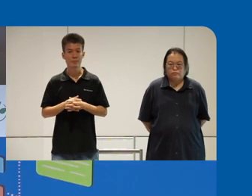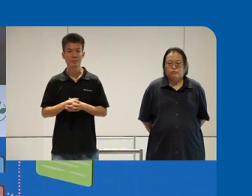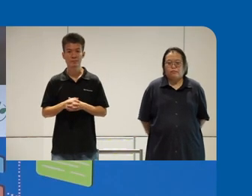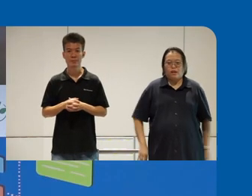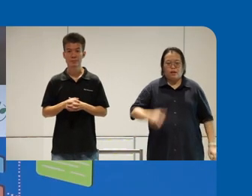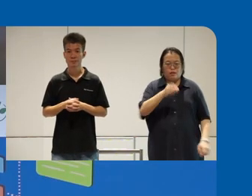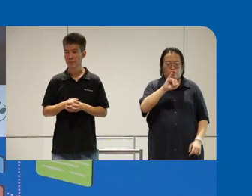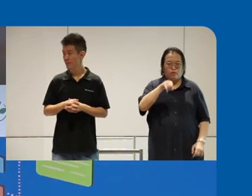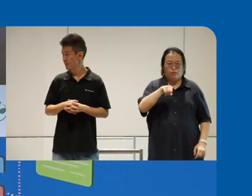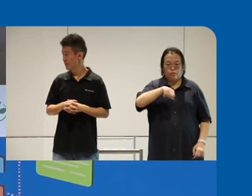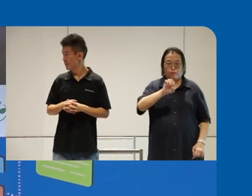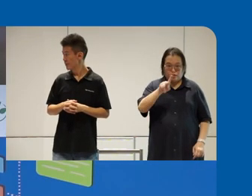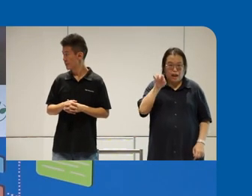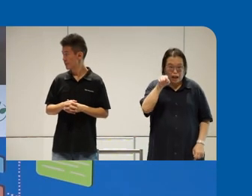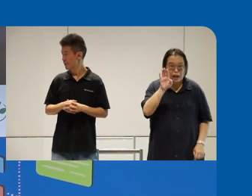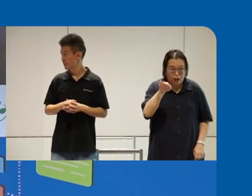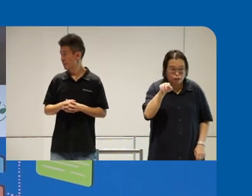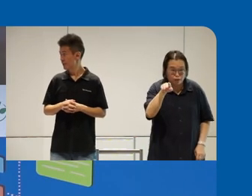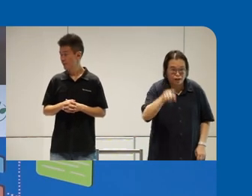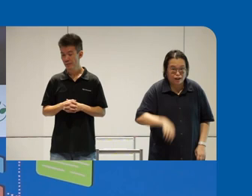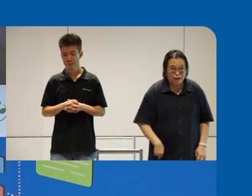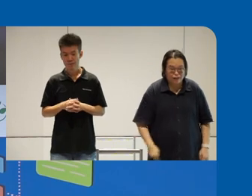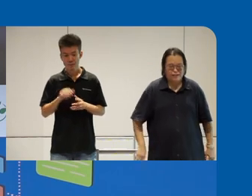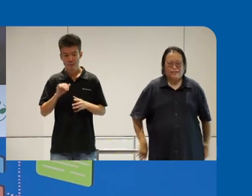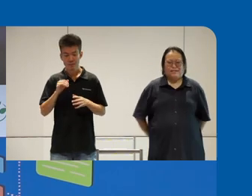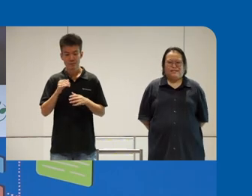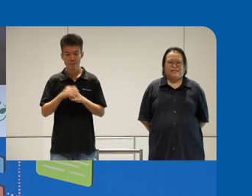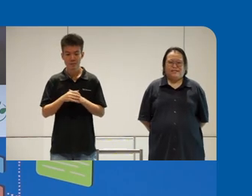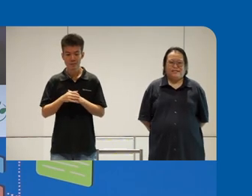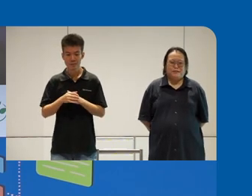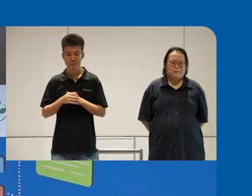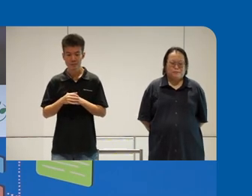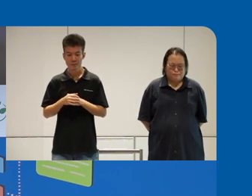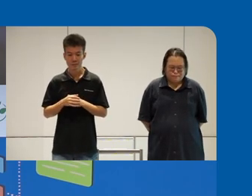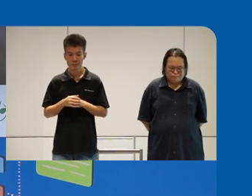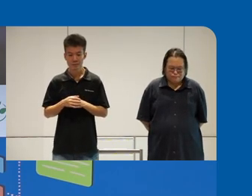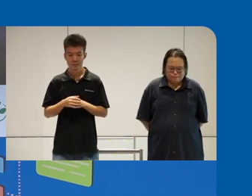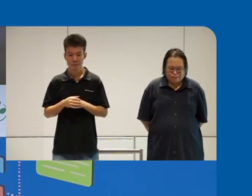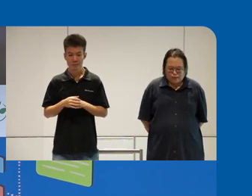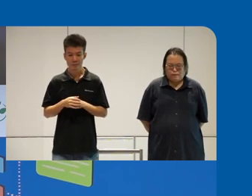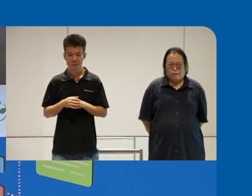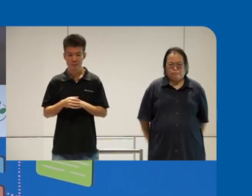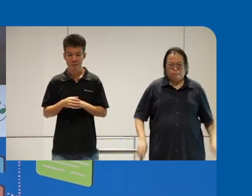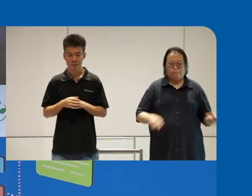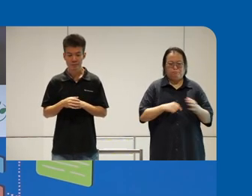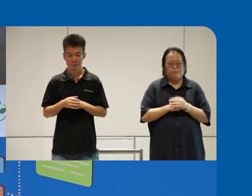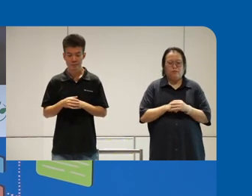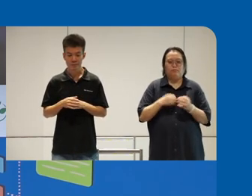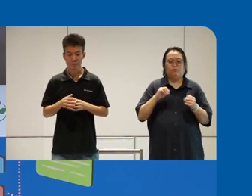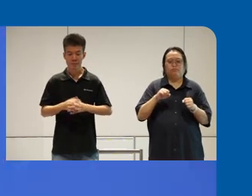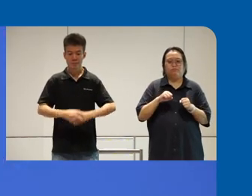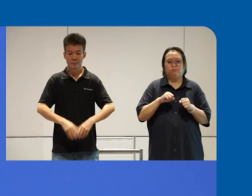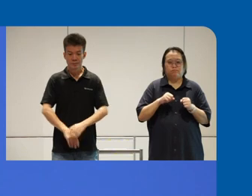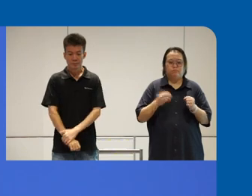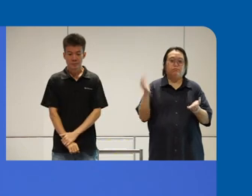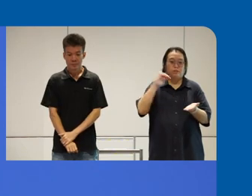you there shows right no I okay so it shows why right um all right so um once again uh thank